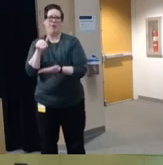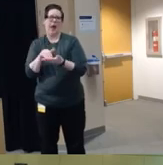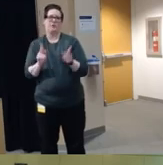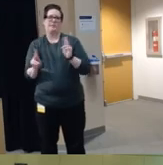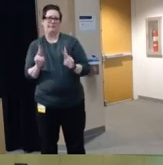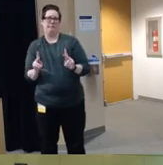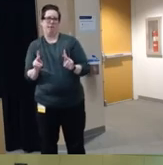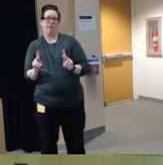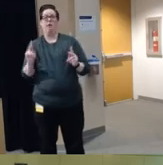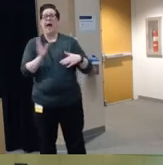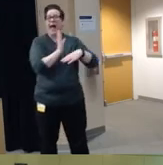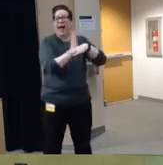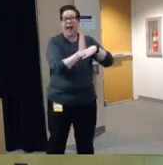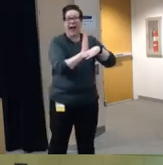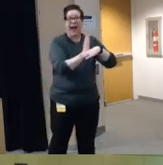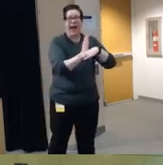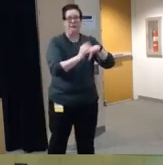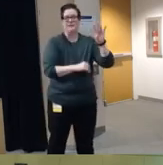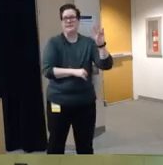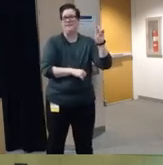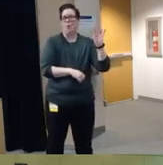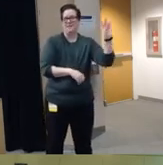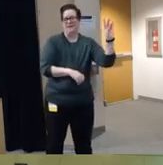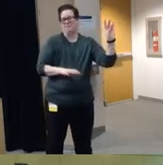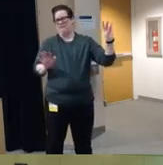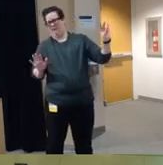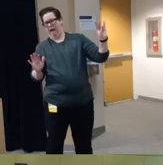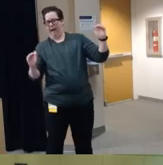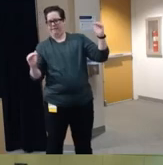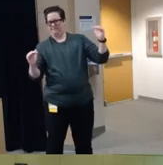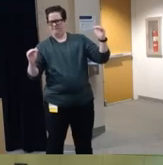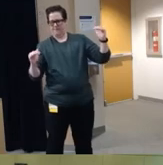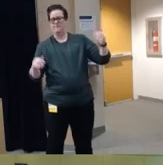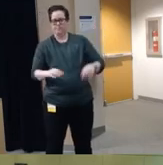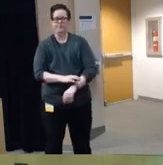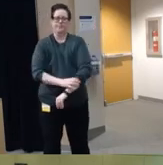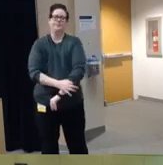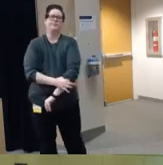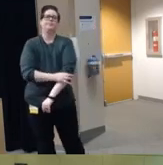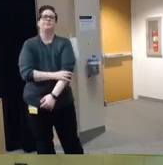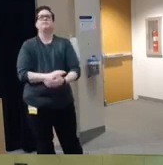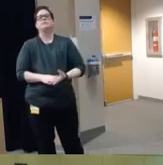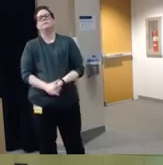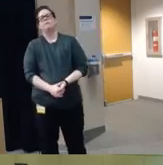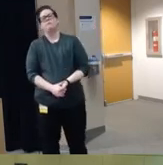compares to an average across the US of 7.7 firearm deaths per 100,000 um and in